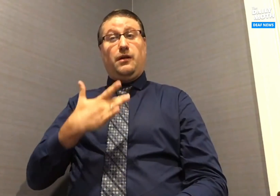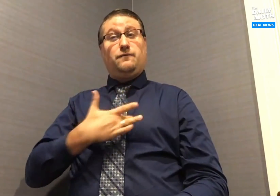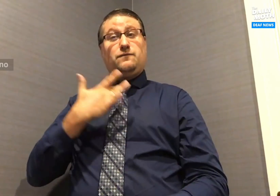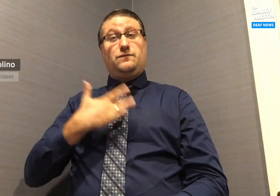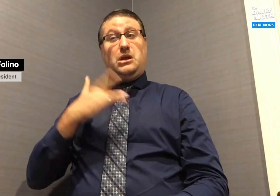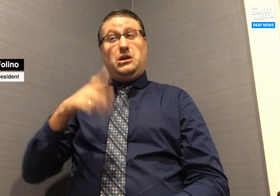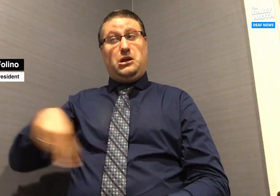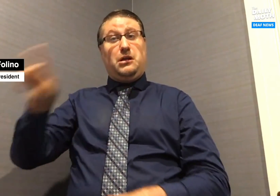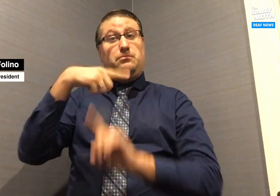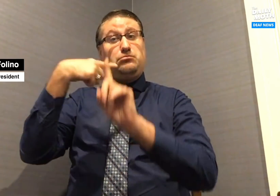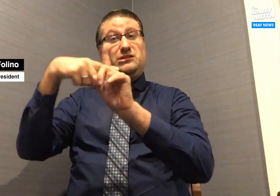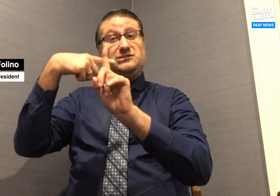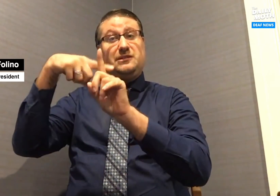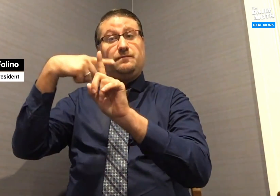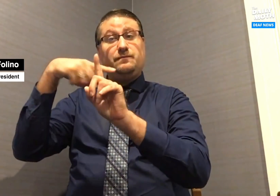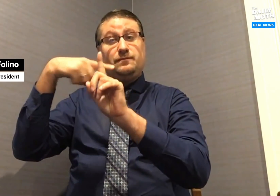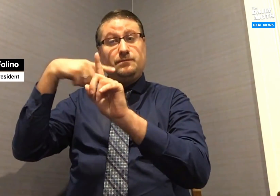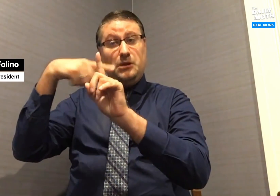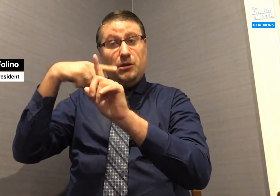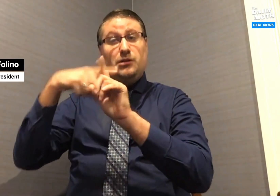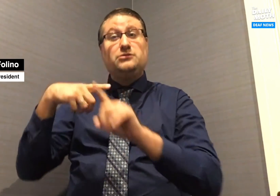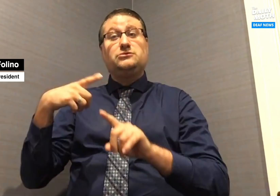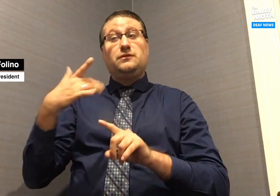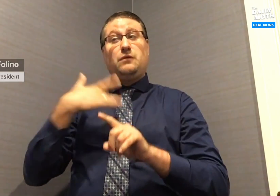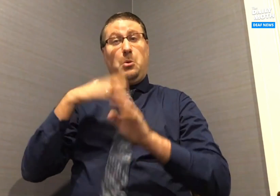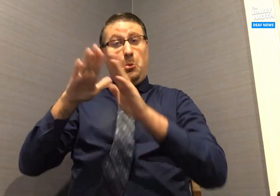I have an optimistic feeling.